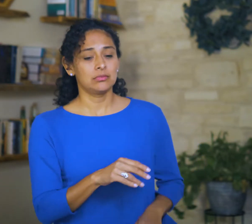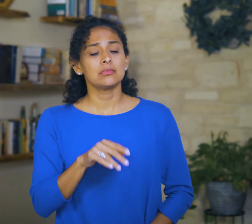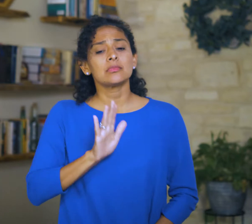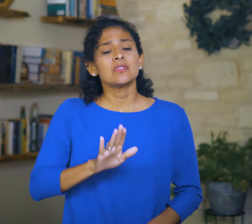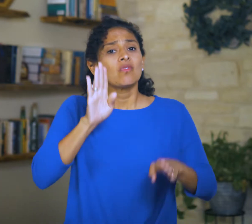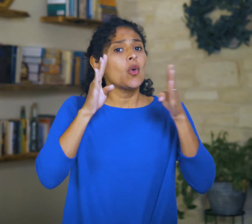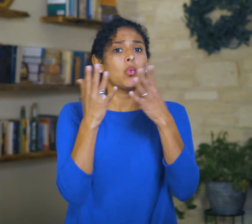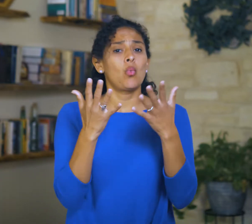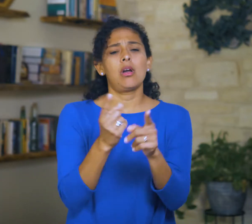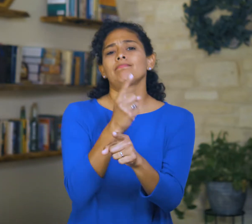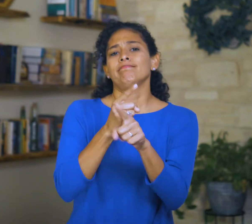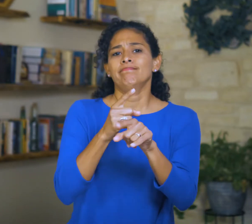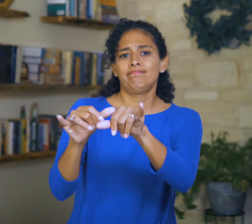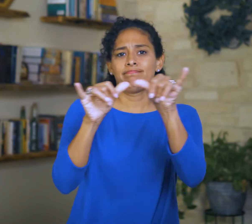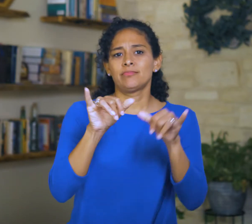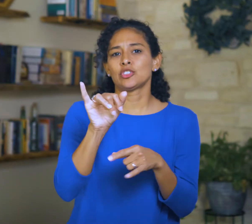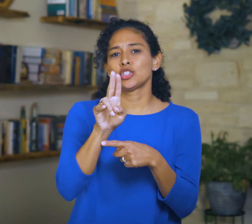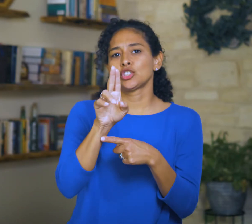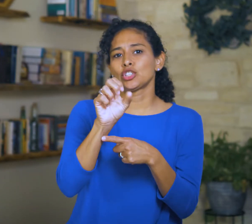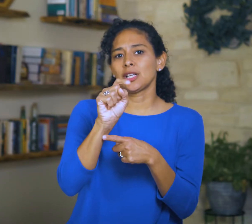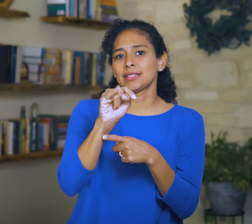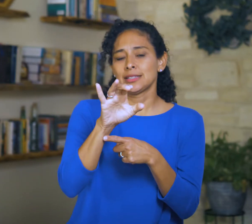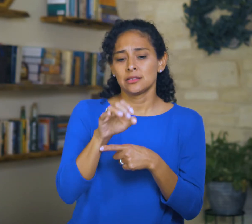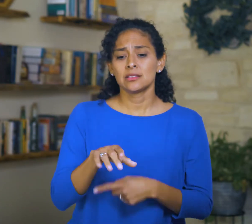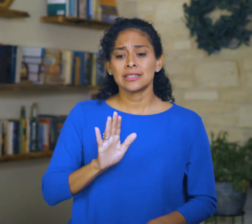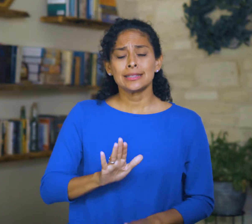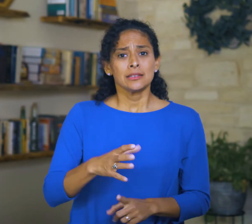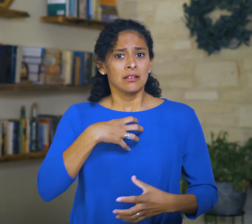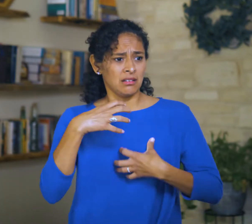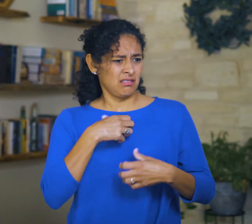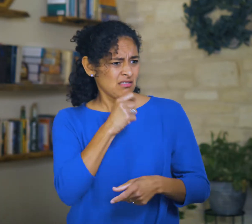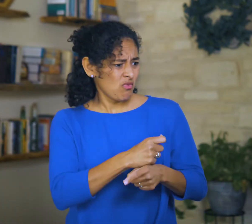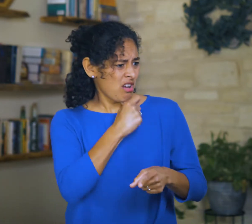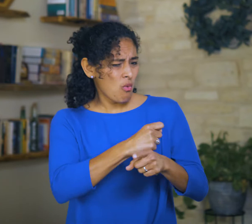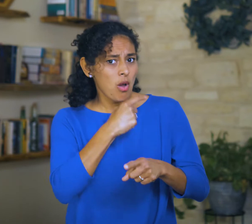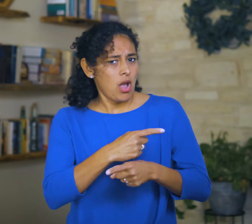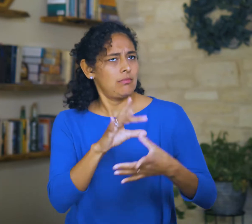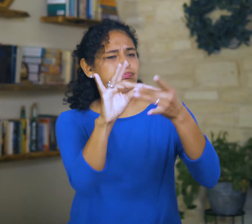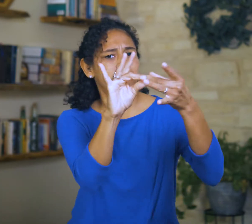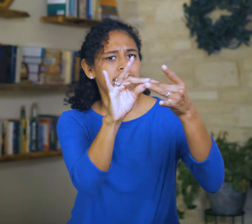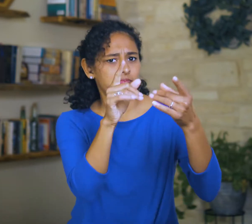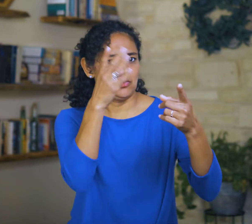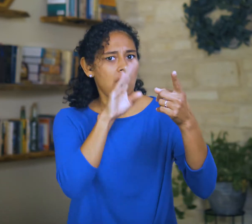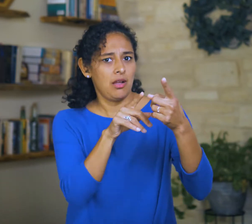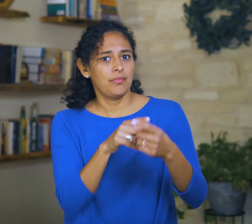He’s focused on justice and he brings his complaints about injustice to God.